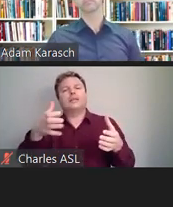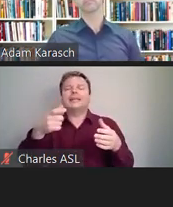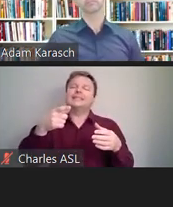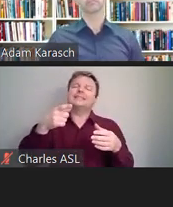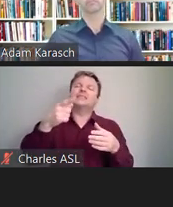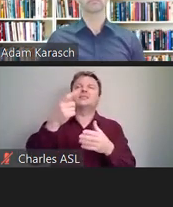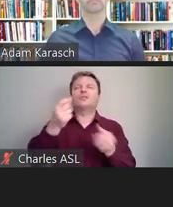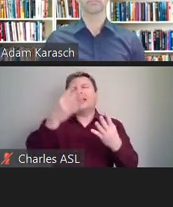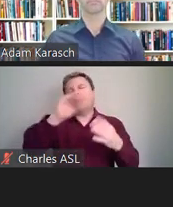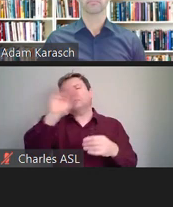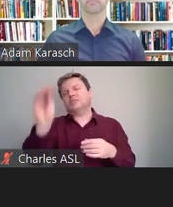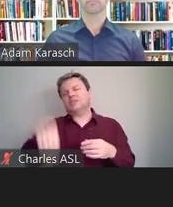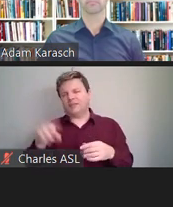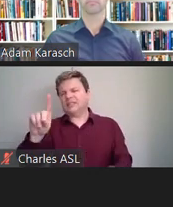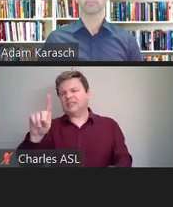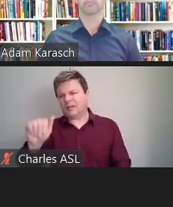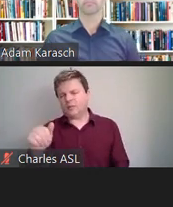We have one client that only gets grants